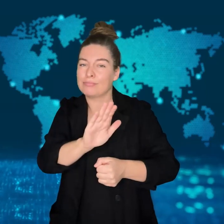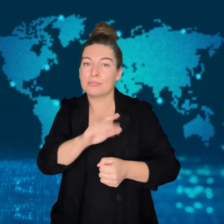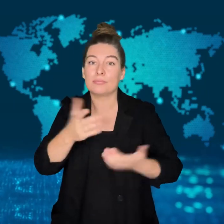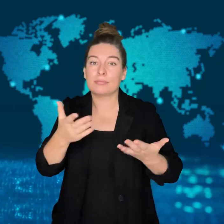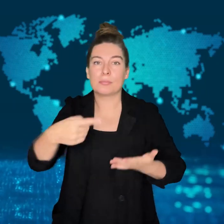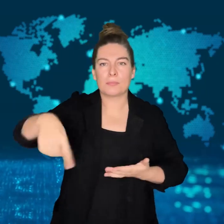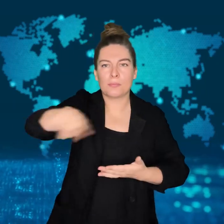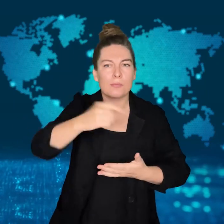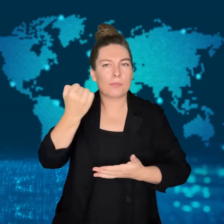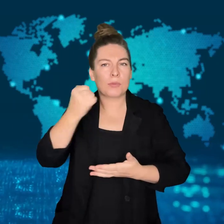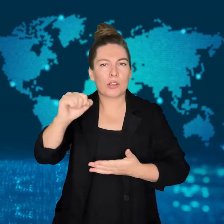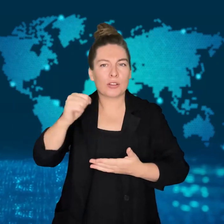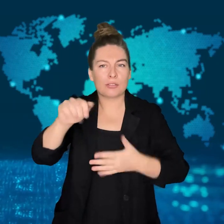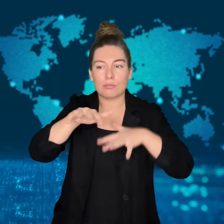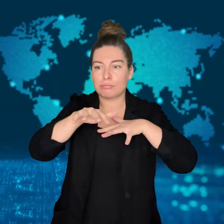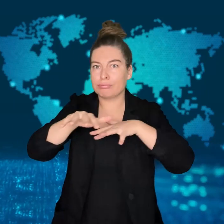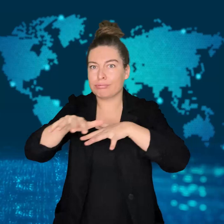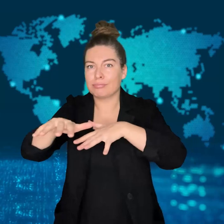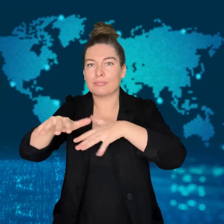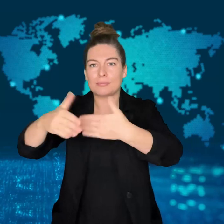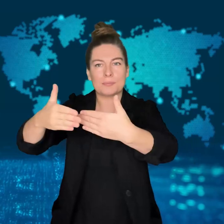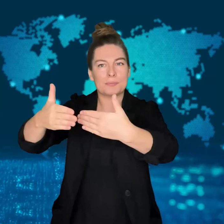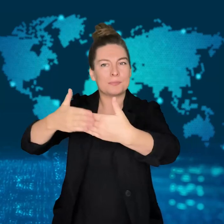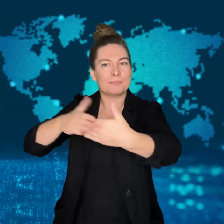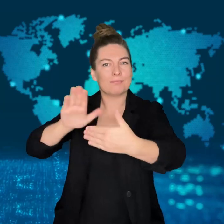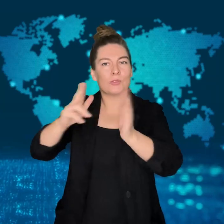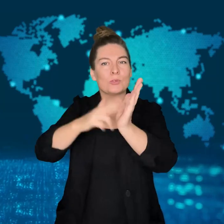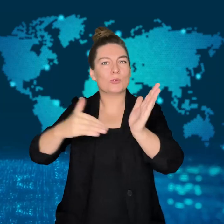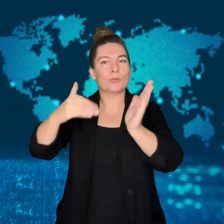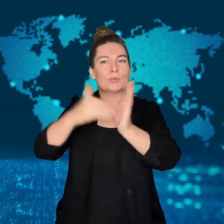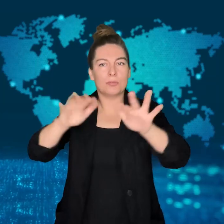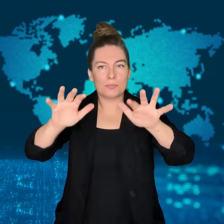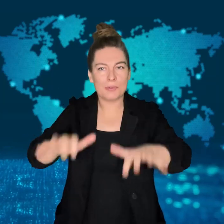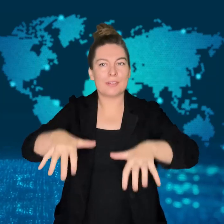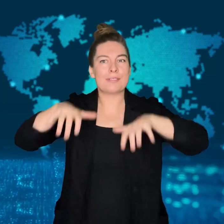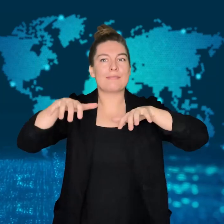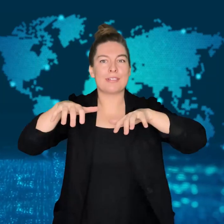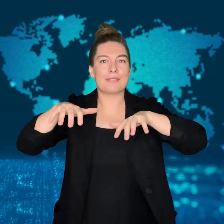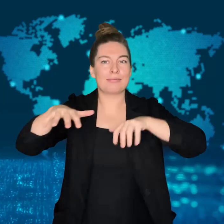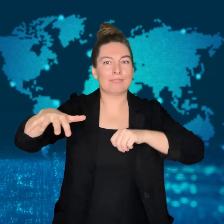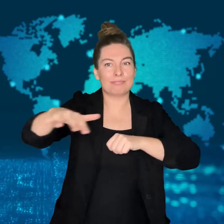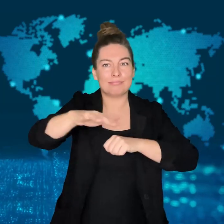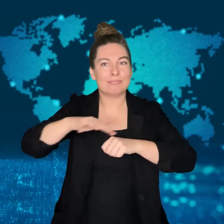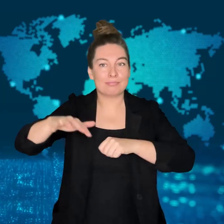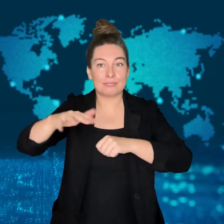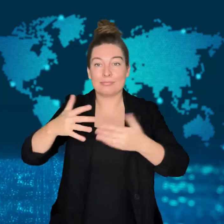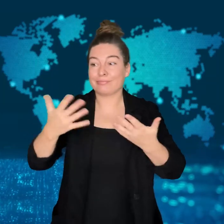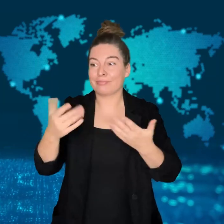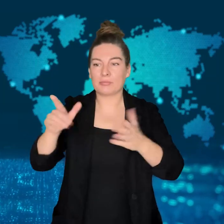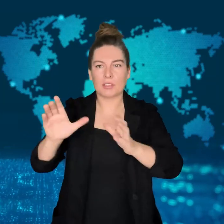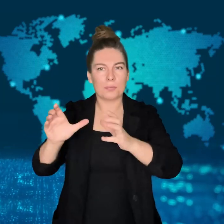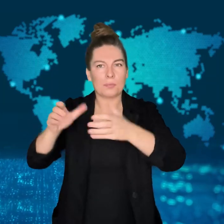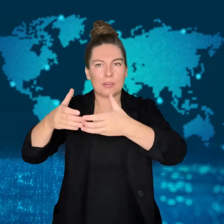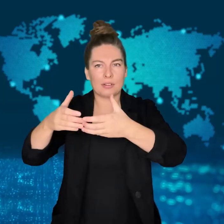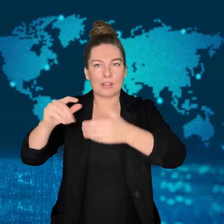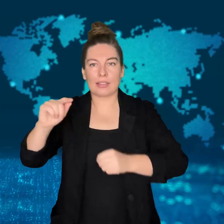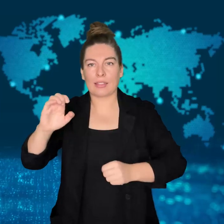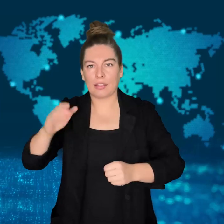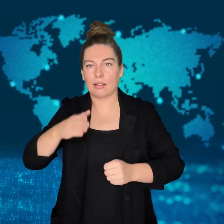Protesters gathered in front of the country's parliament building